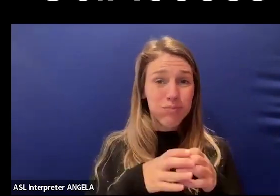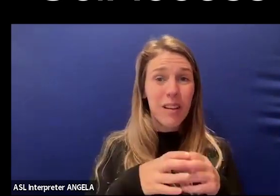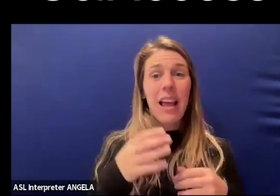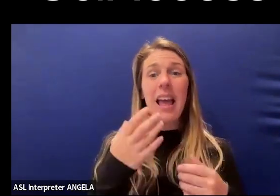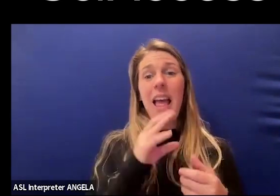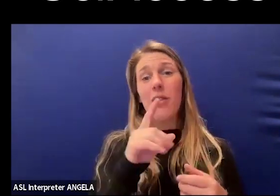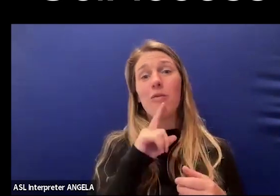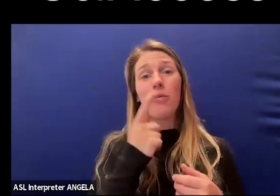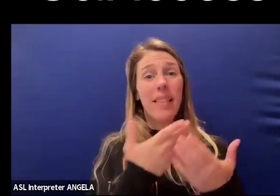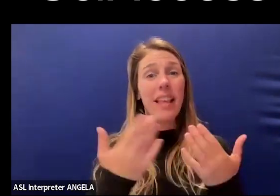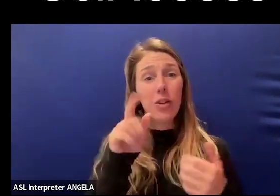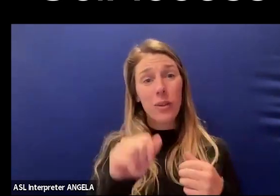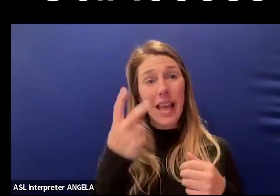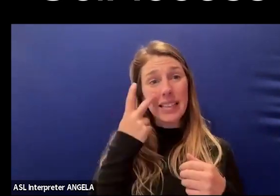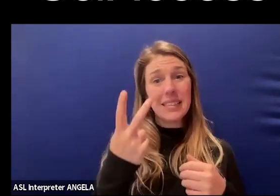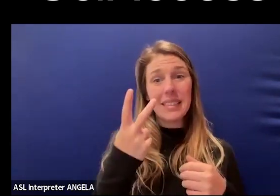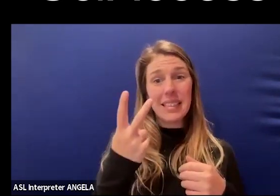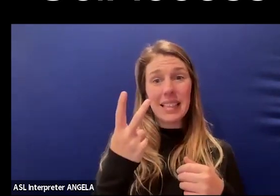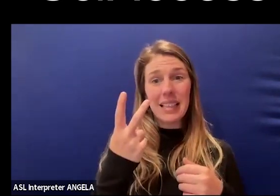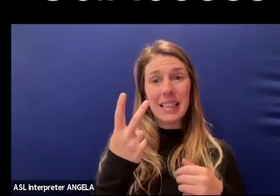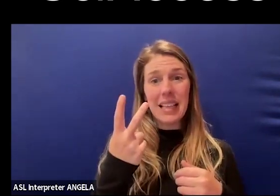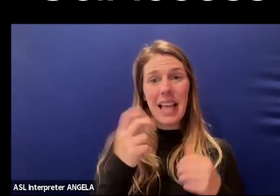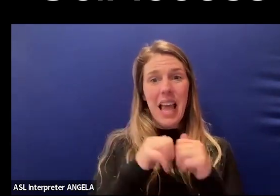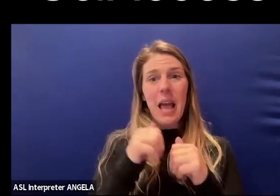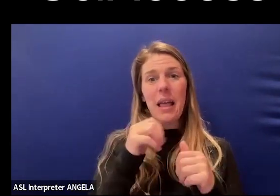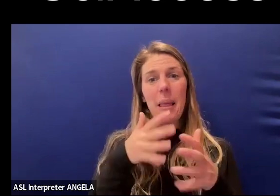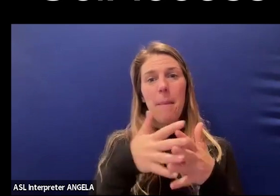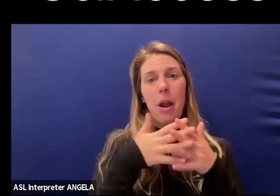One of the things you can see is the American Mathematical Society,